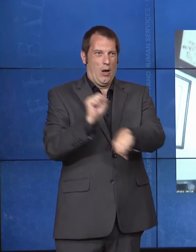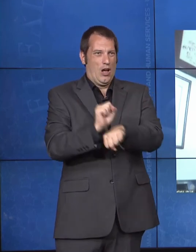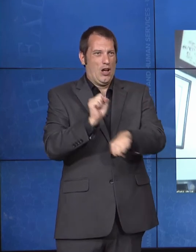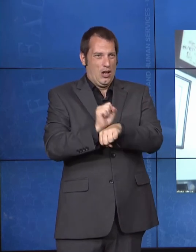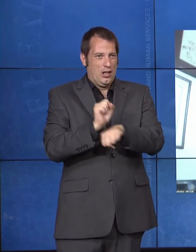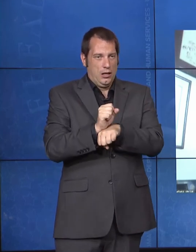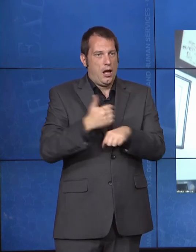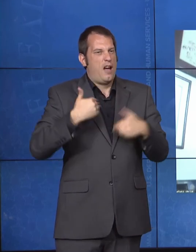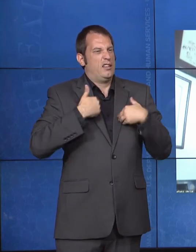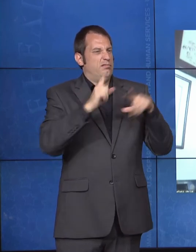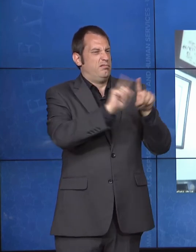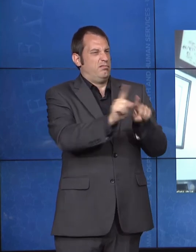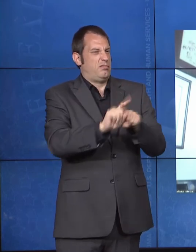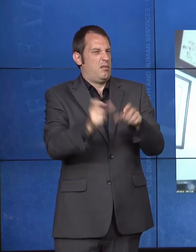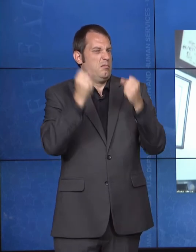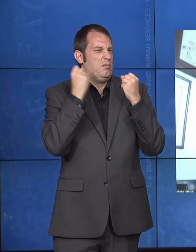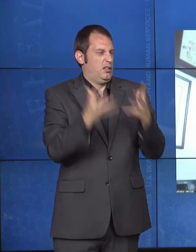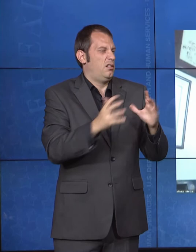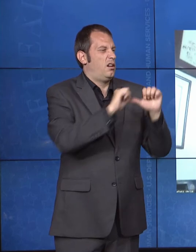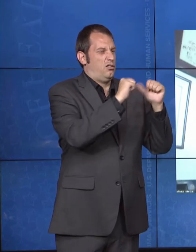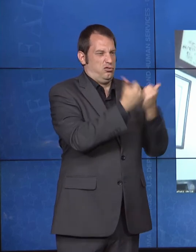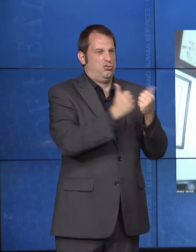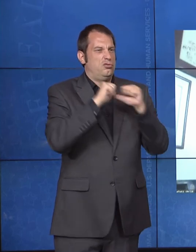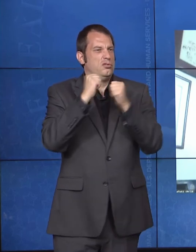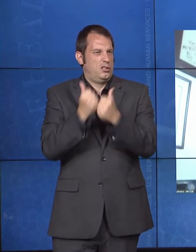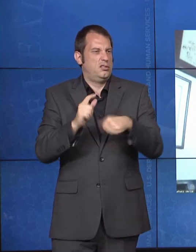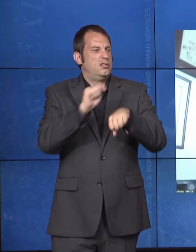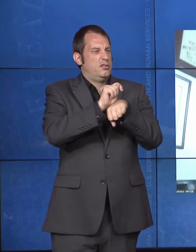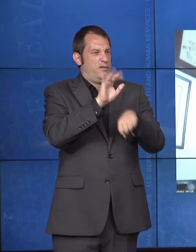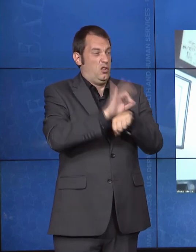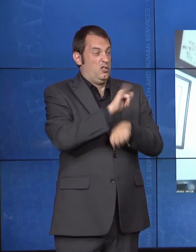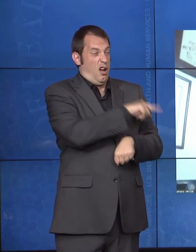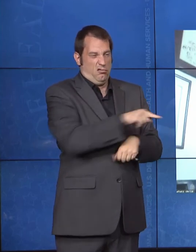for people with disabilities. We're talking about, you know, conversations across Department